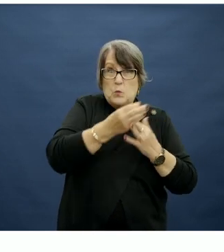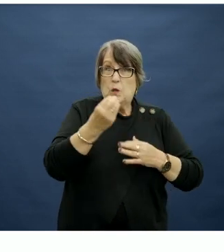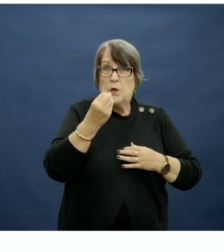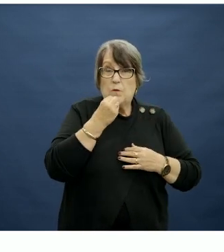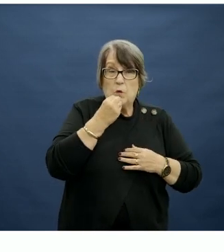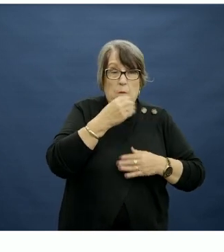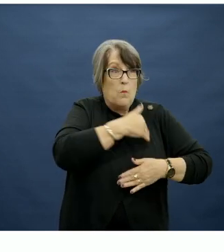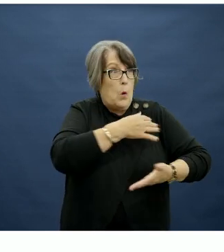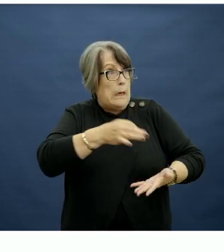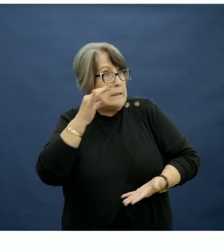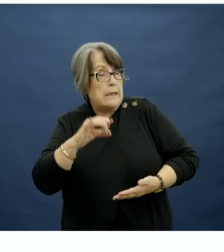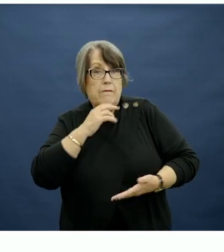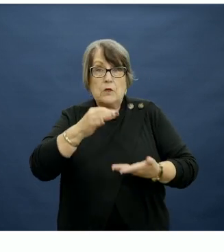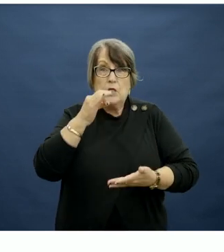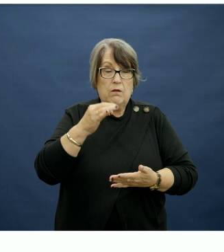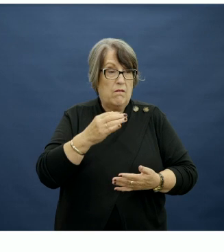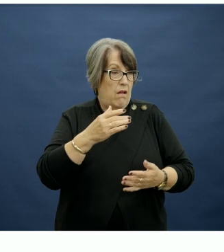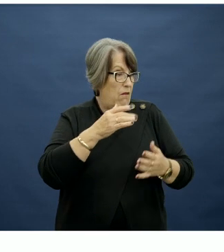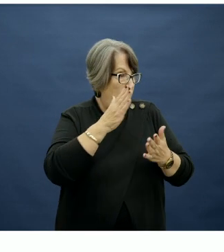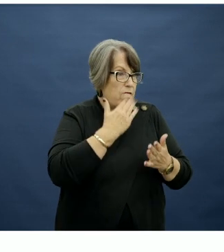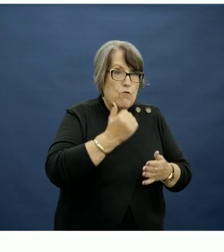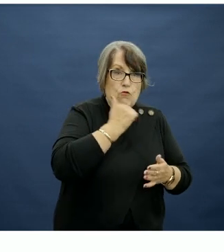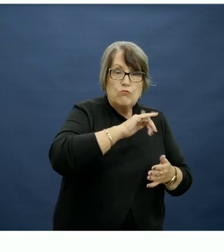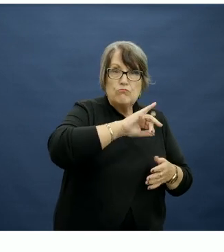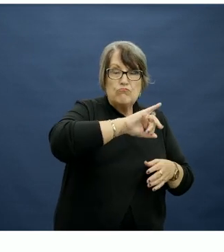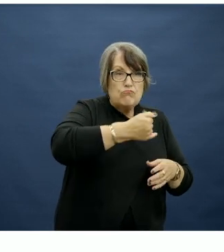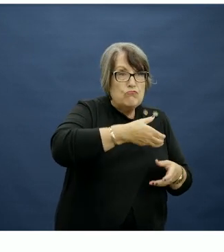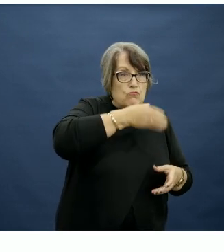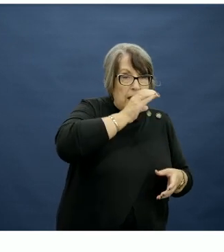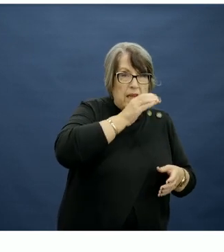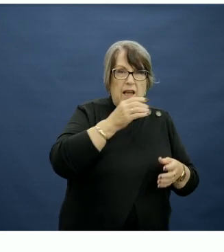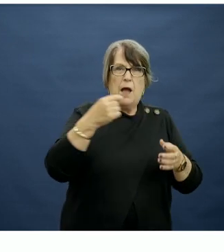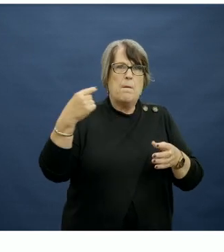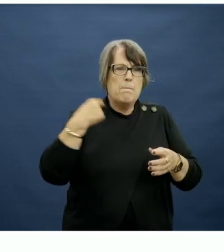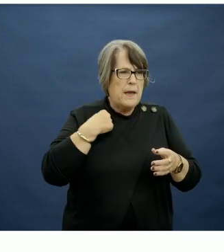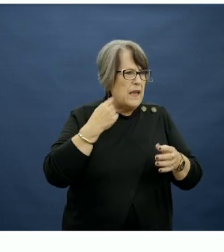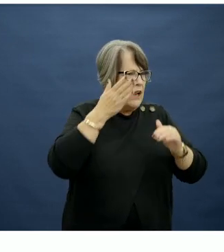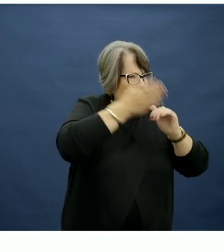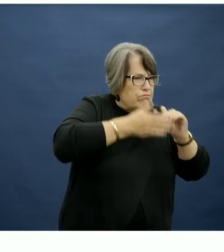fruit juice drinks, processed meats and biscuits at lunch; processed meats, hot chips and ice